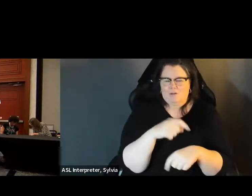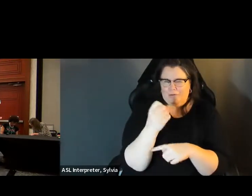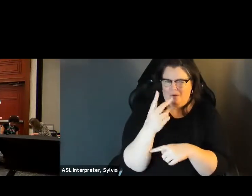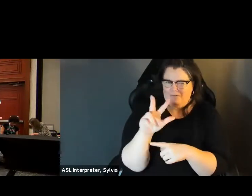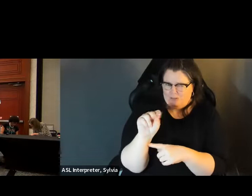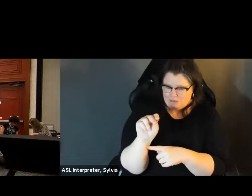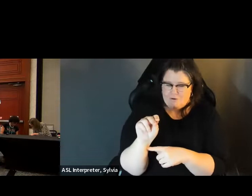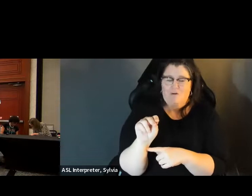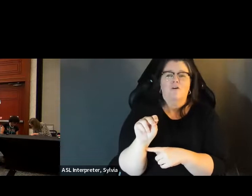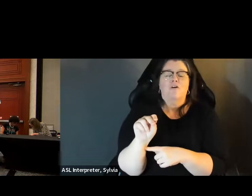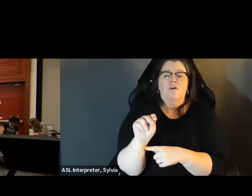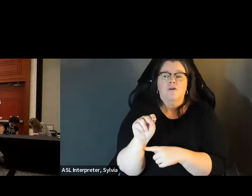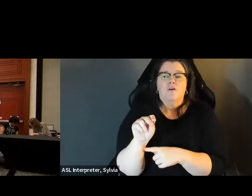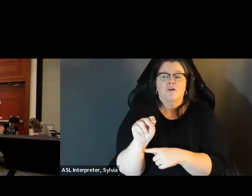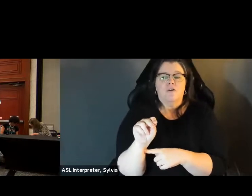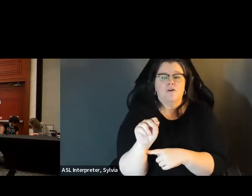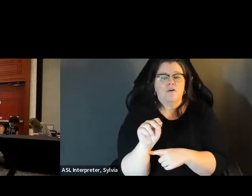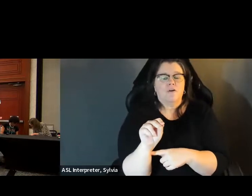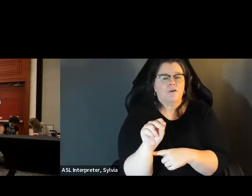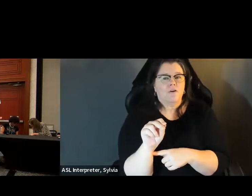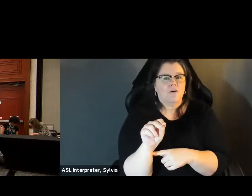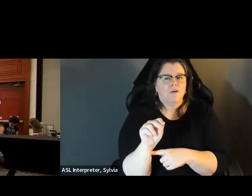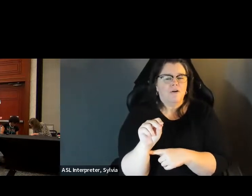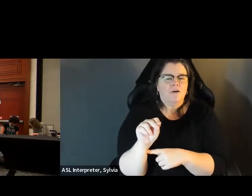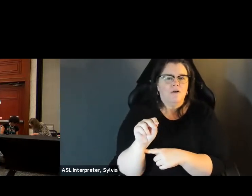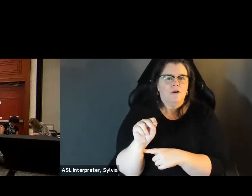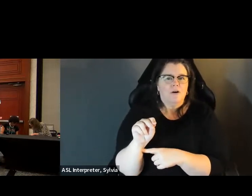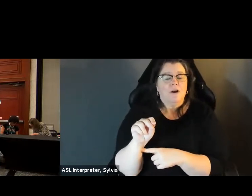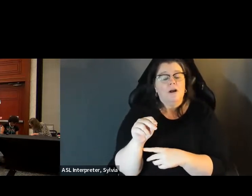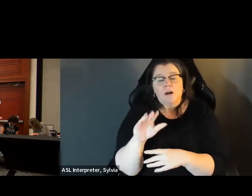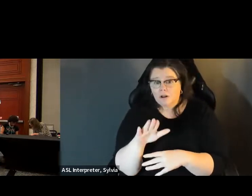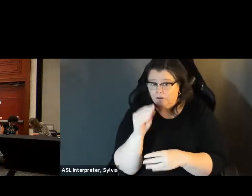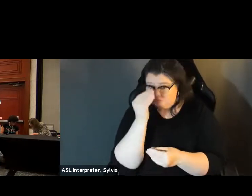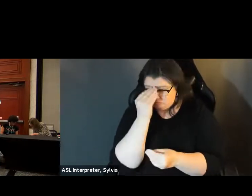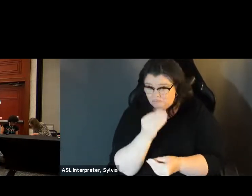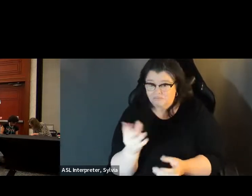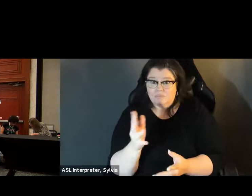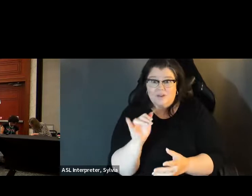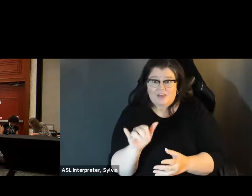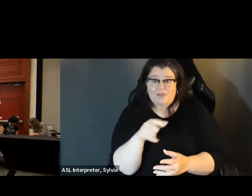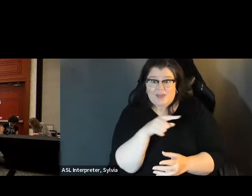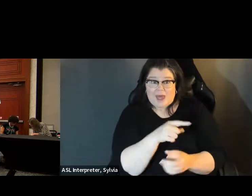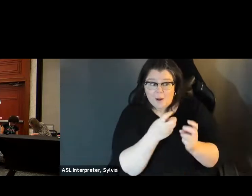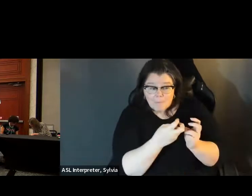» Thank you so much, everyone. We are going to break for lunch right now and we will reconvene at 12:30 p.m. I want to remind everybody that